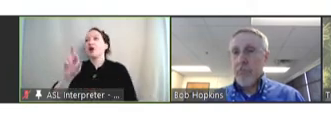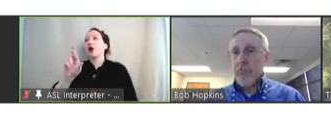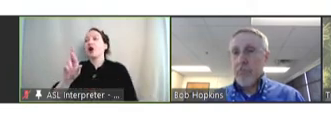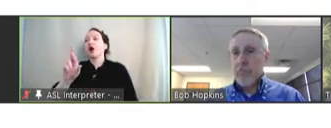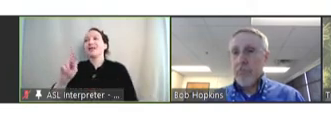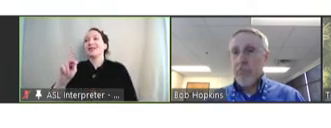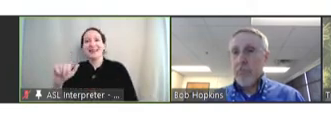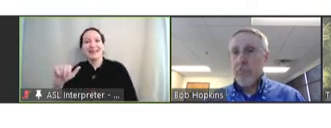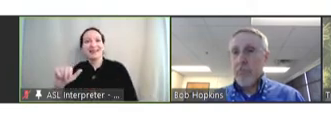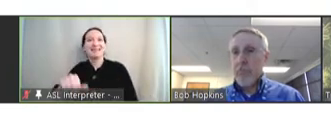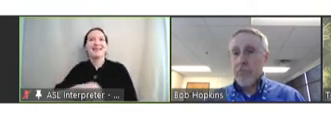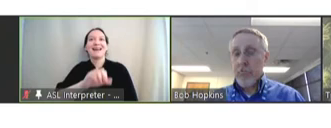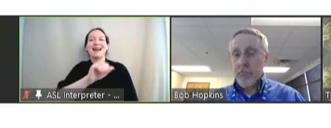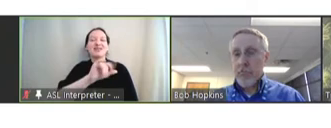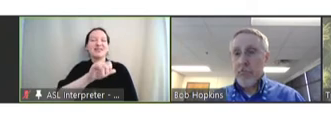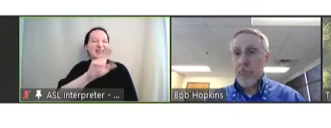and adjuvants has been really stunning.